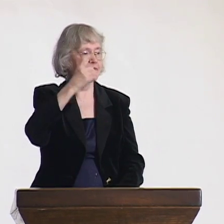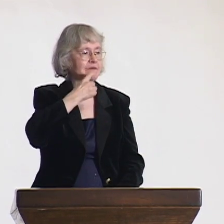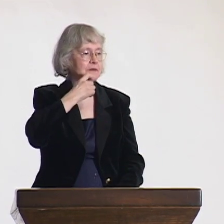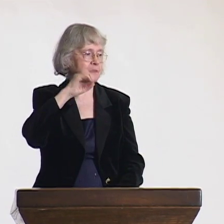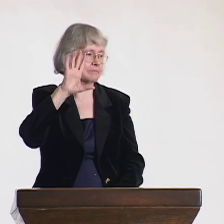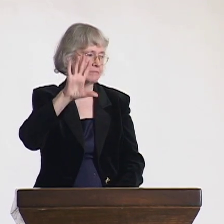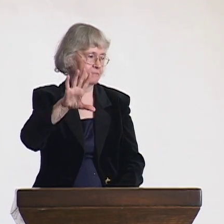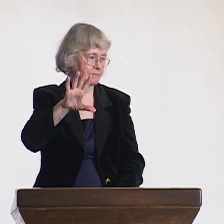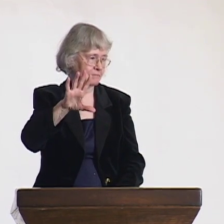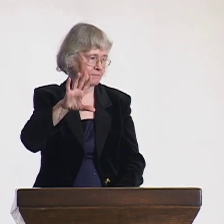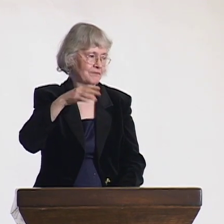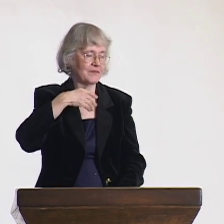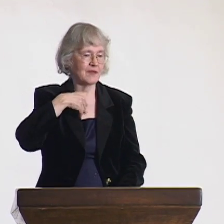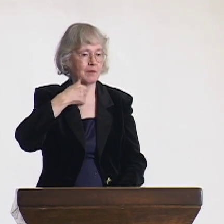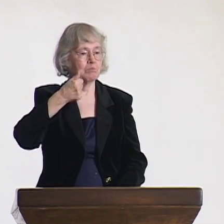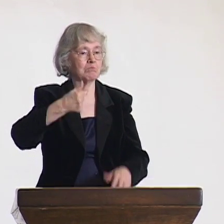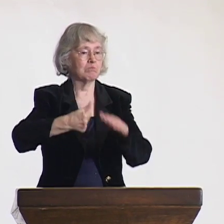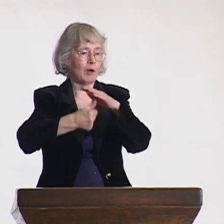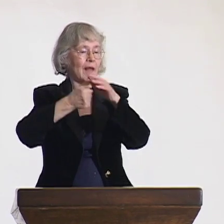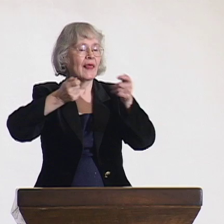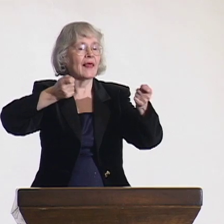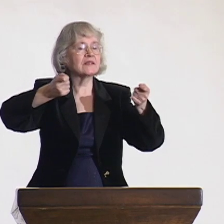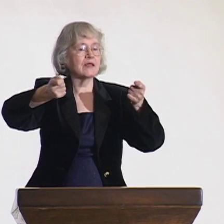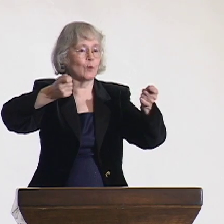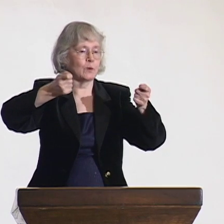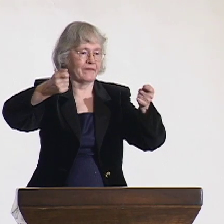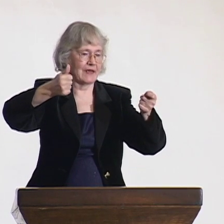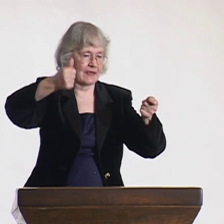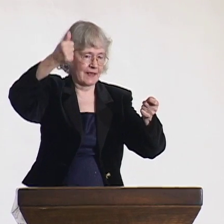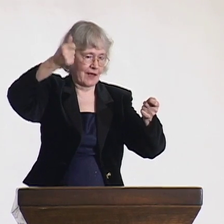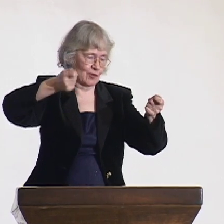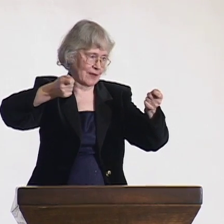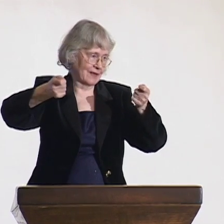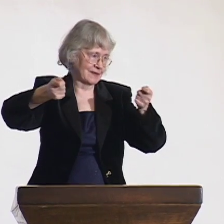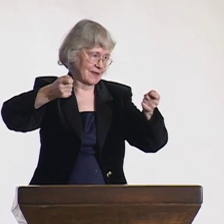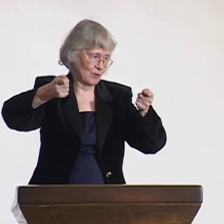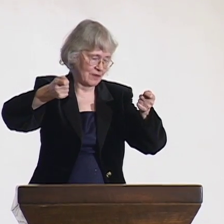WFD is under the headquarters of FAD.